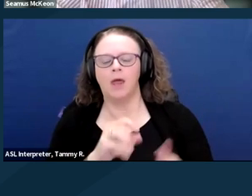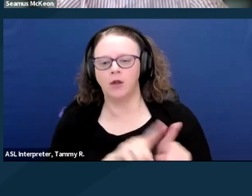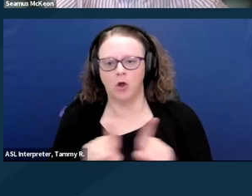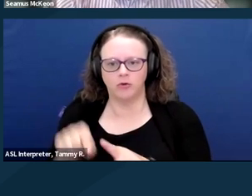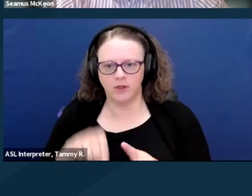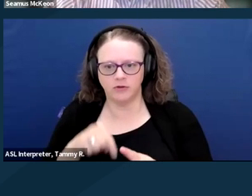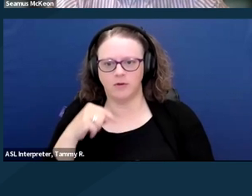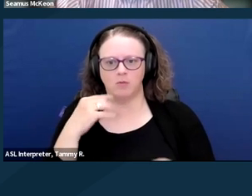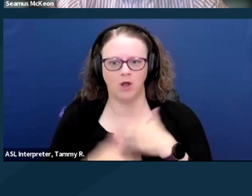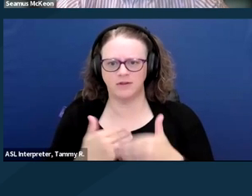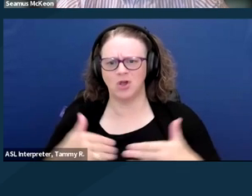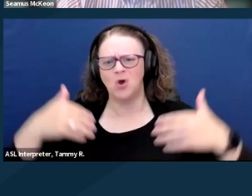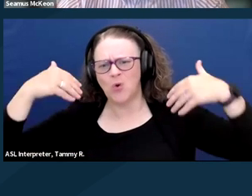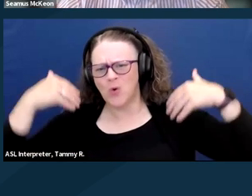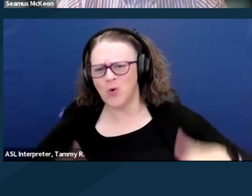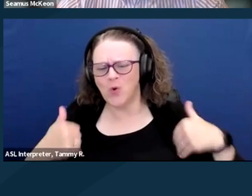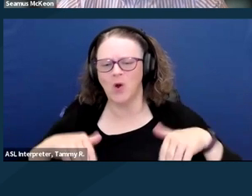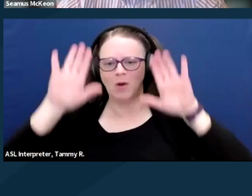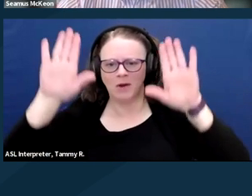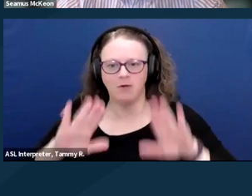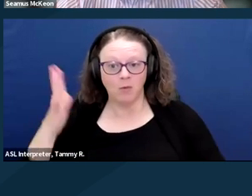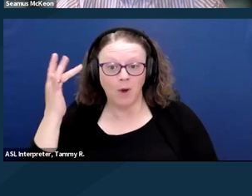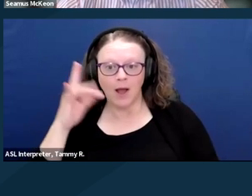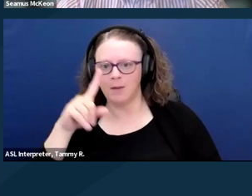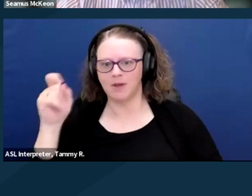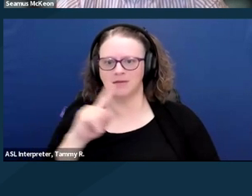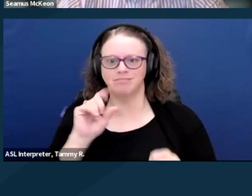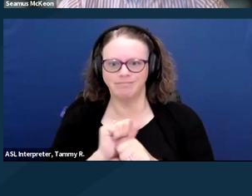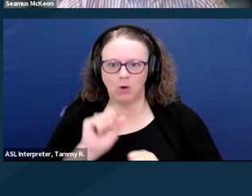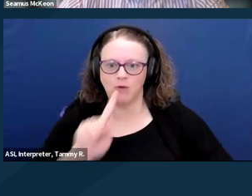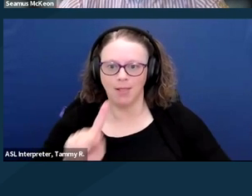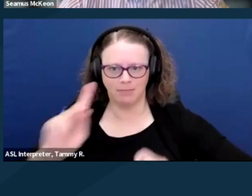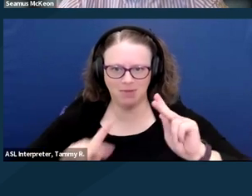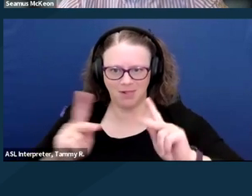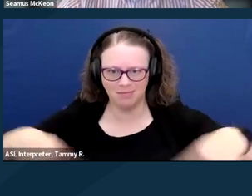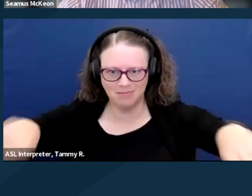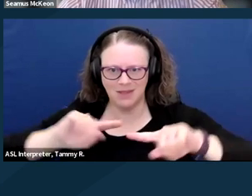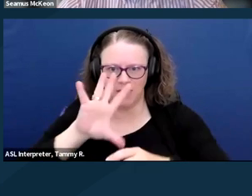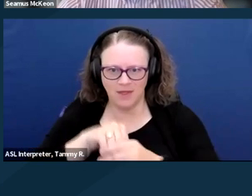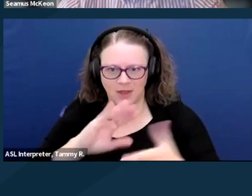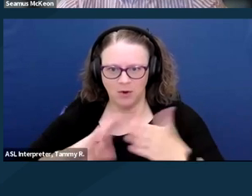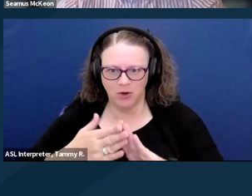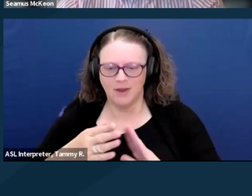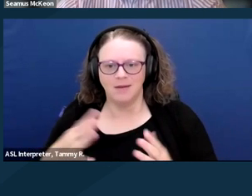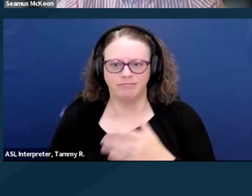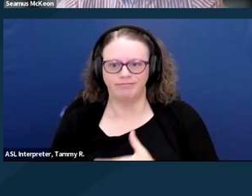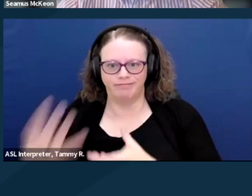this has been, because I feel like the legislative process, of course, it's such a long and arduous